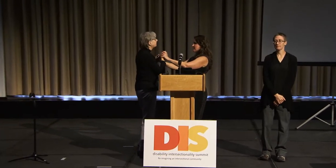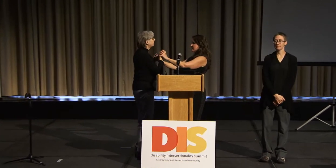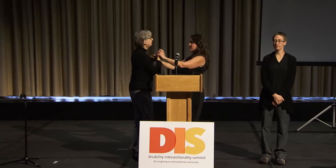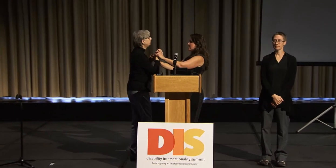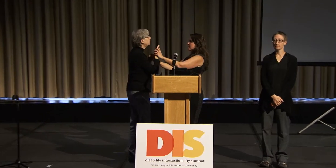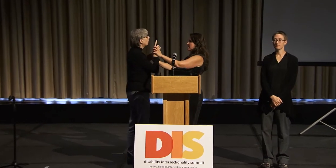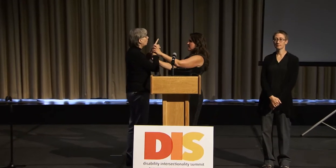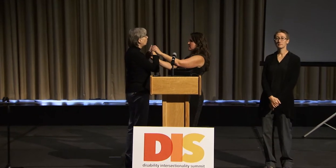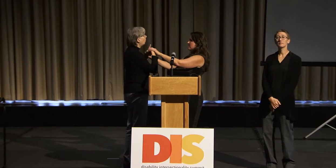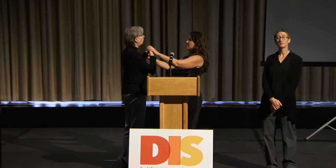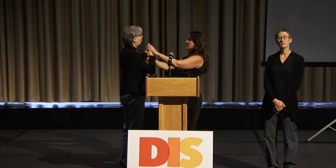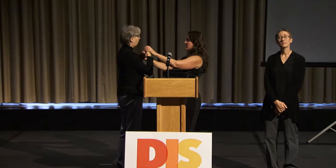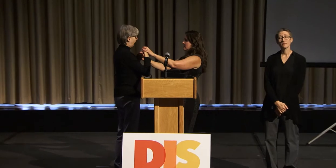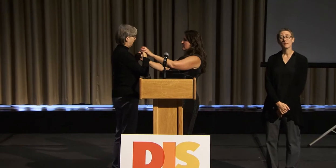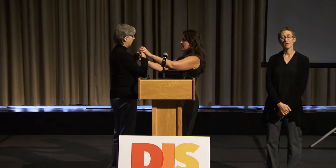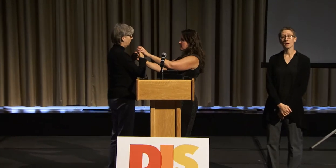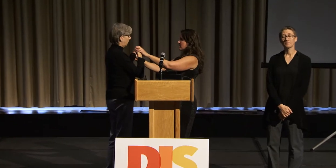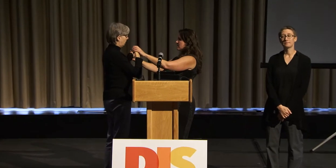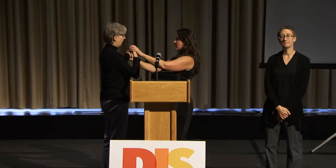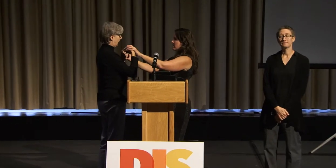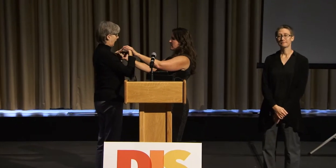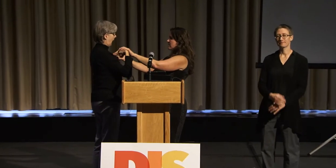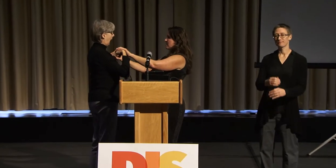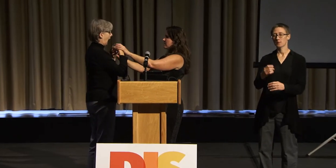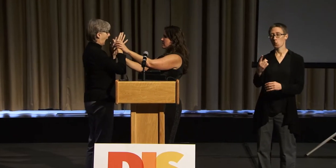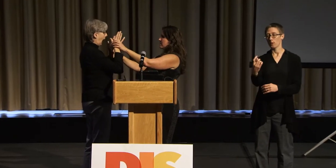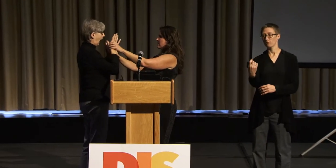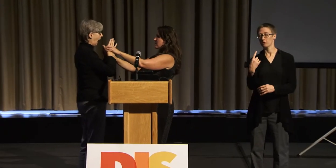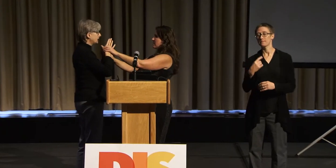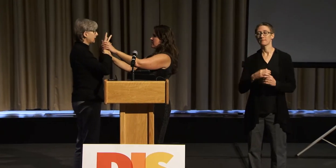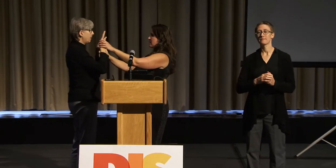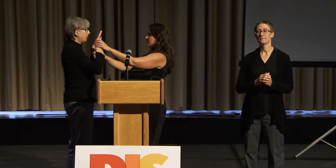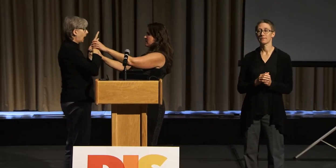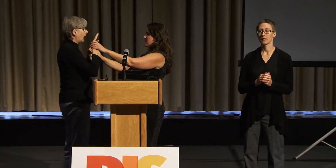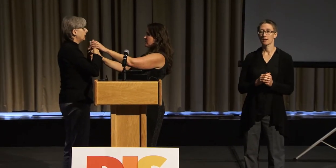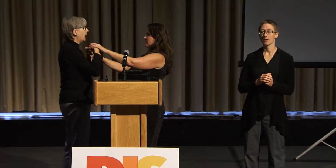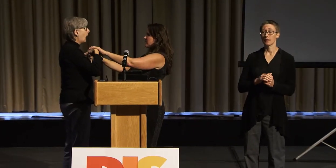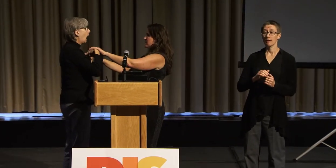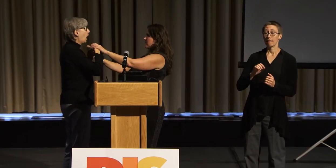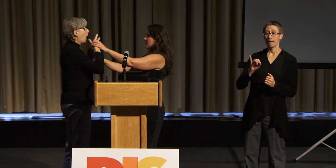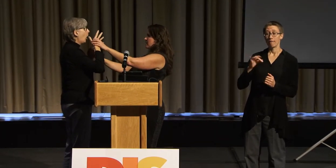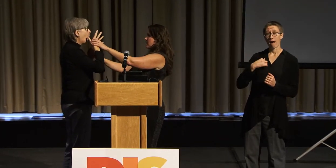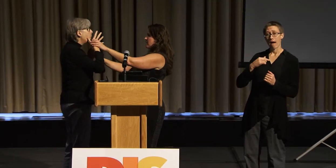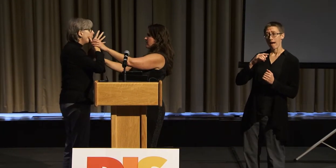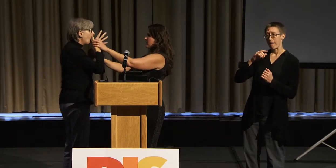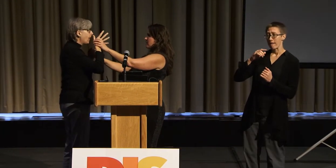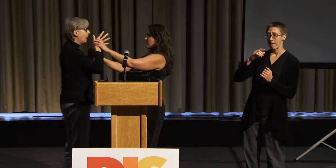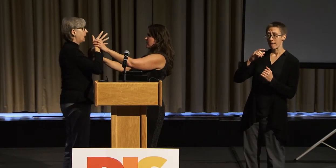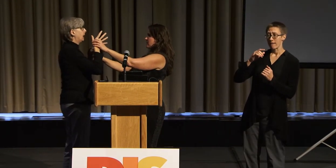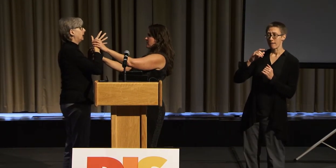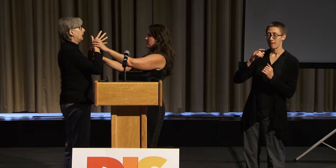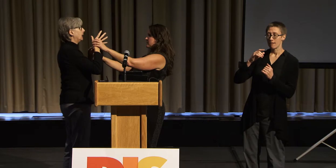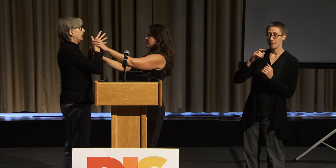When you say to a venue, well, I'm going to be making movements and making noises